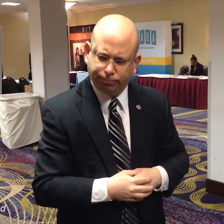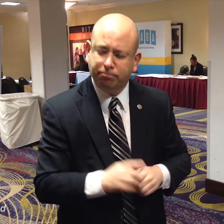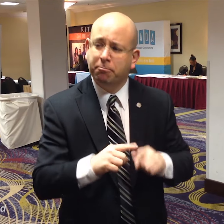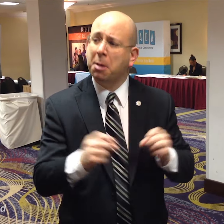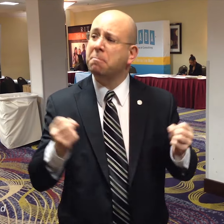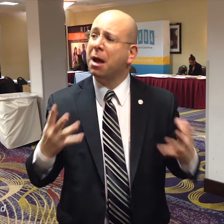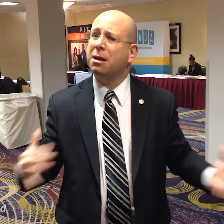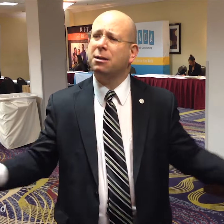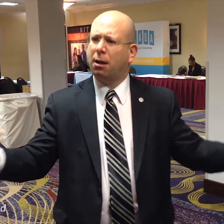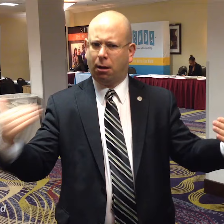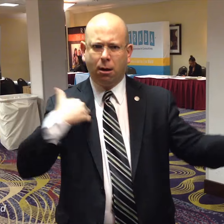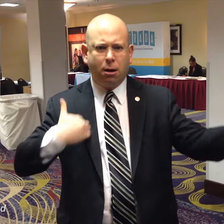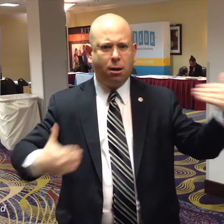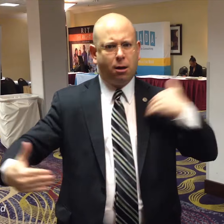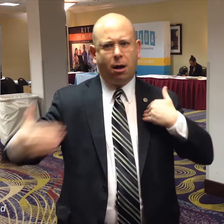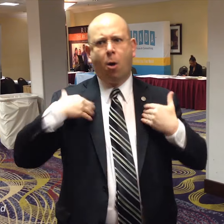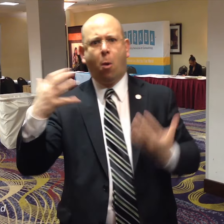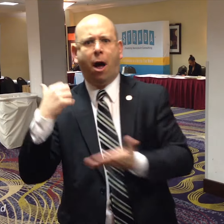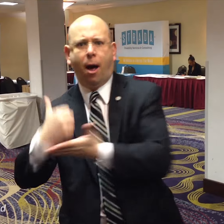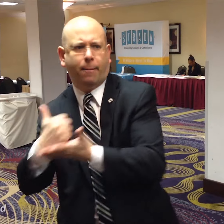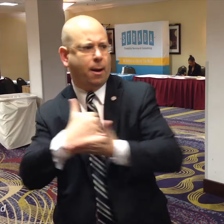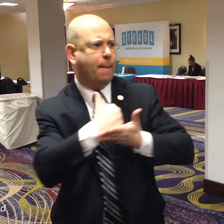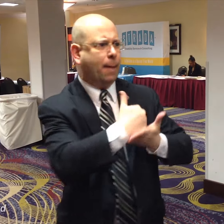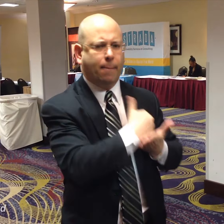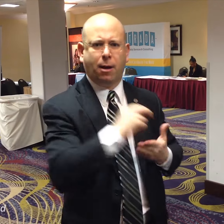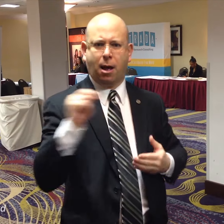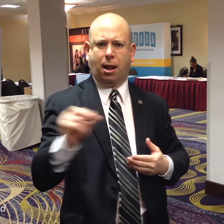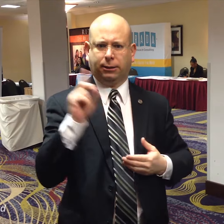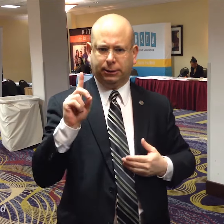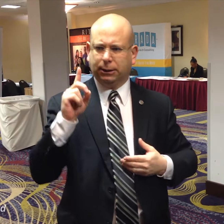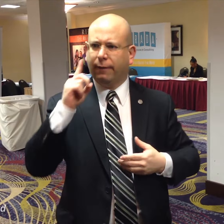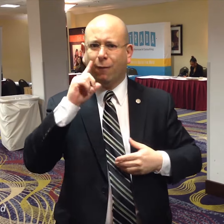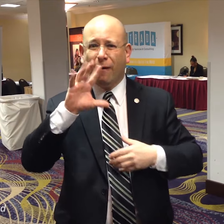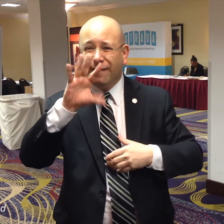Through that process, many people have asked us for help with their cases.